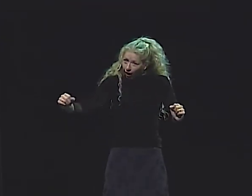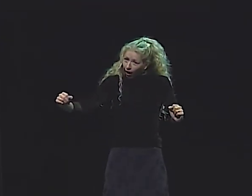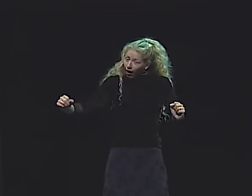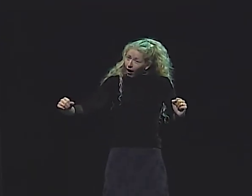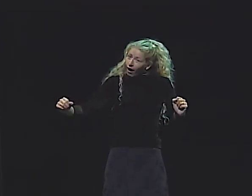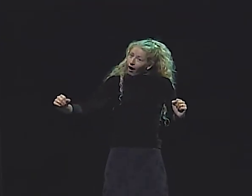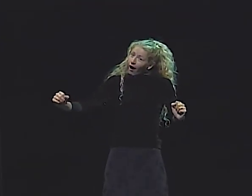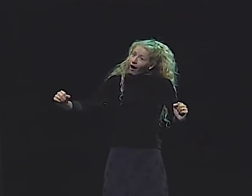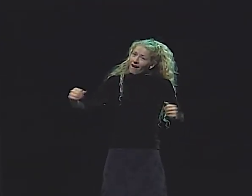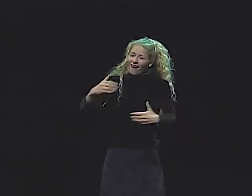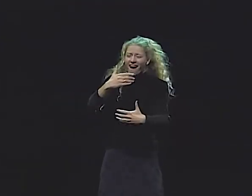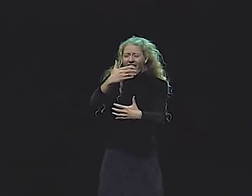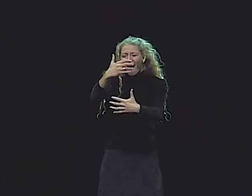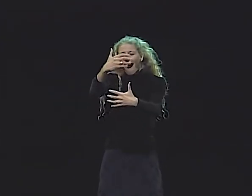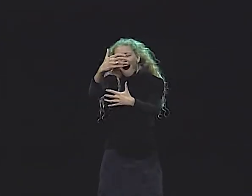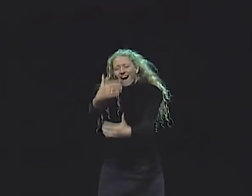THIS BABY GREW...